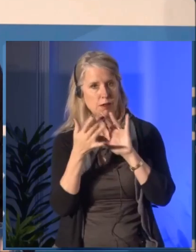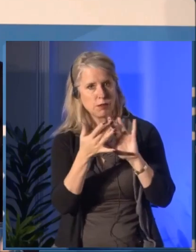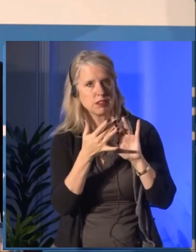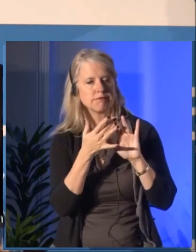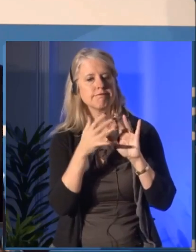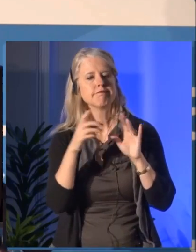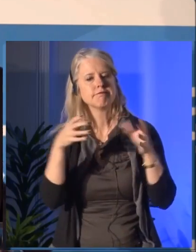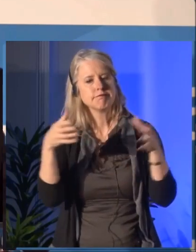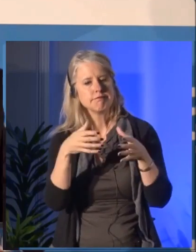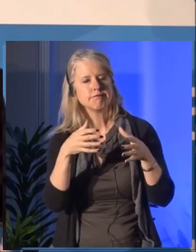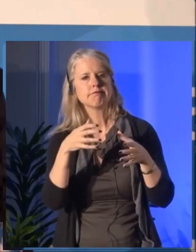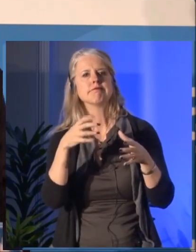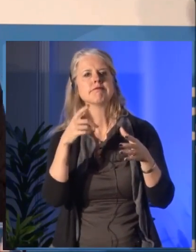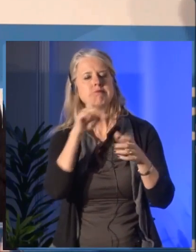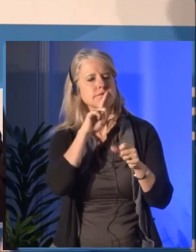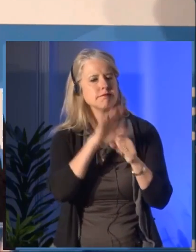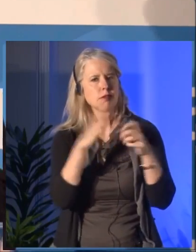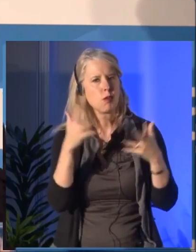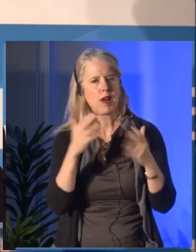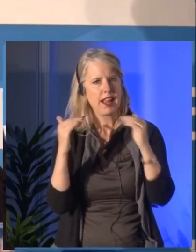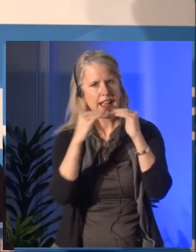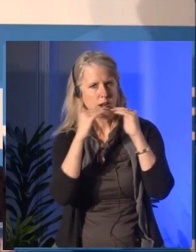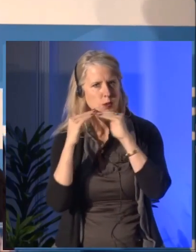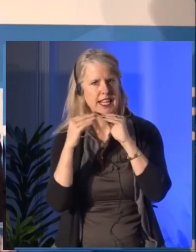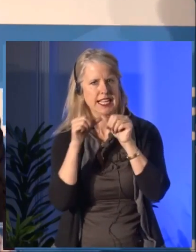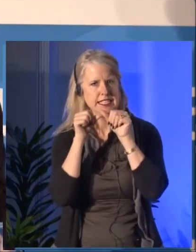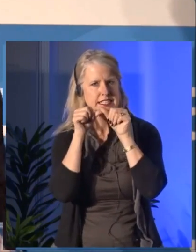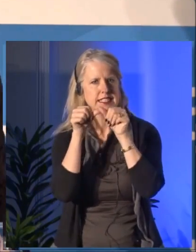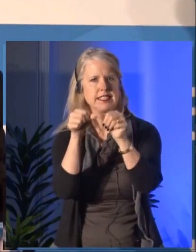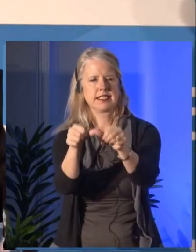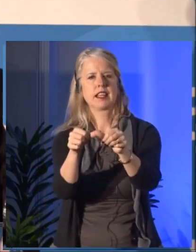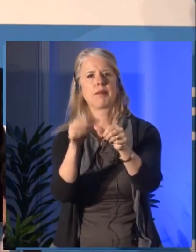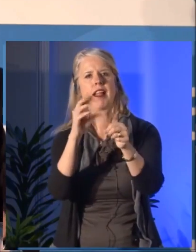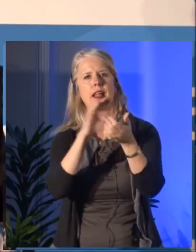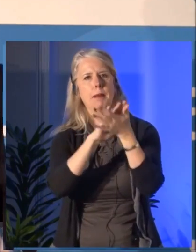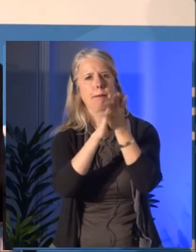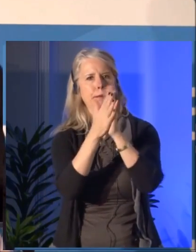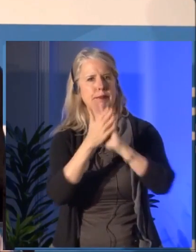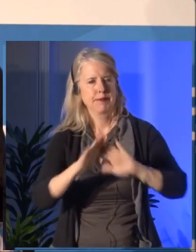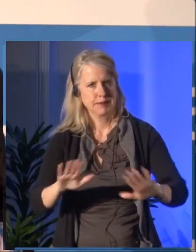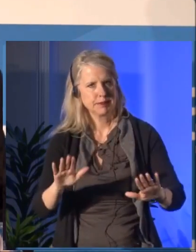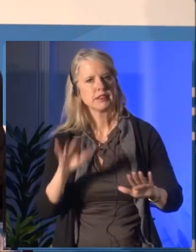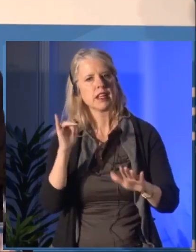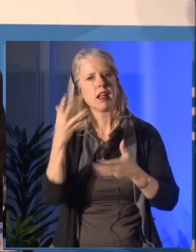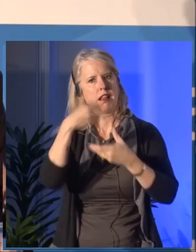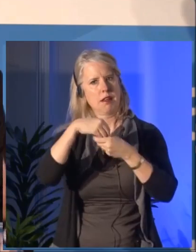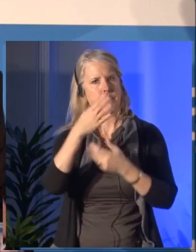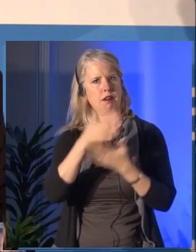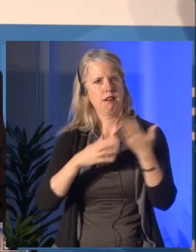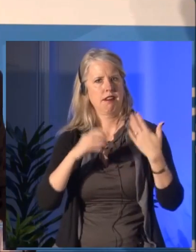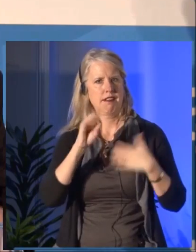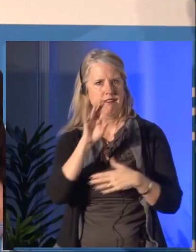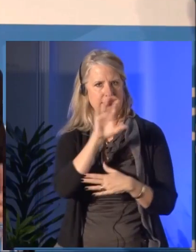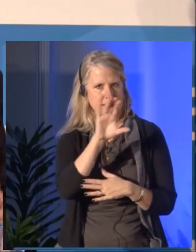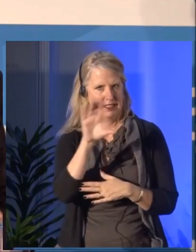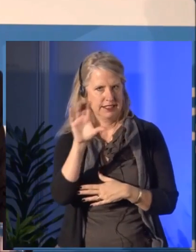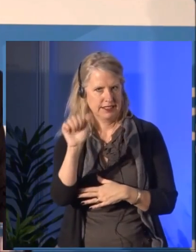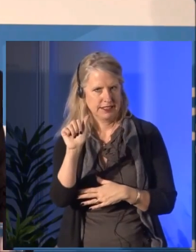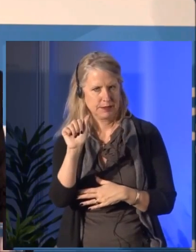through my philanthropic work. [ French Language Being Spoken ]